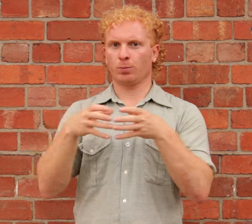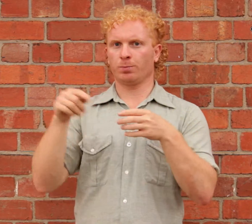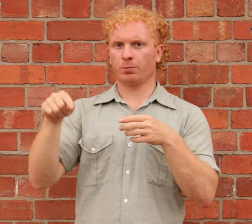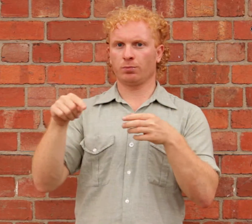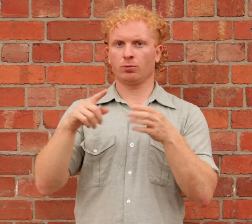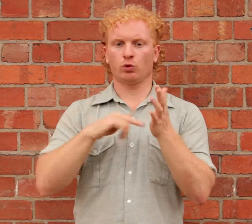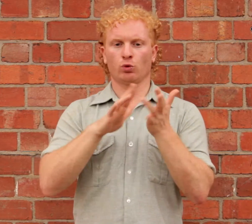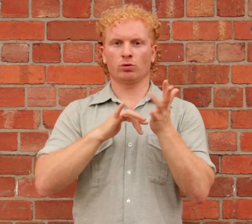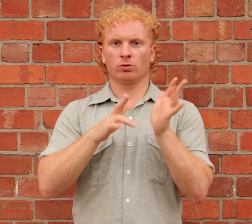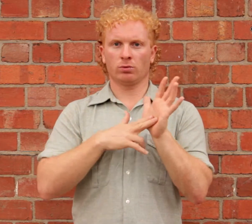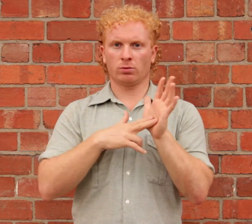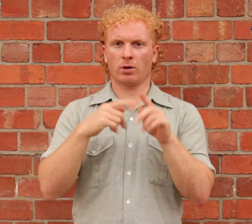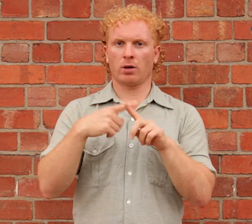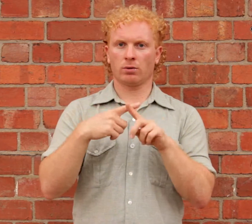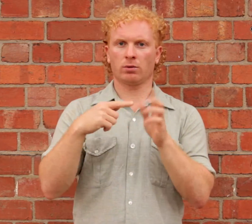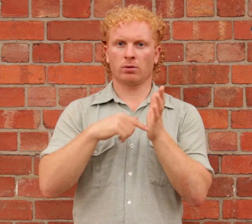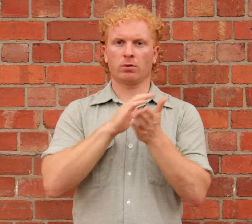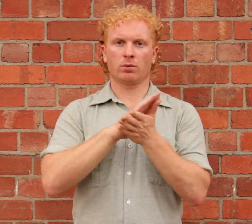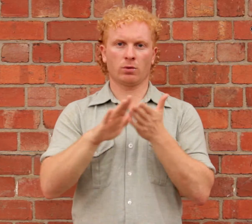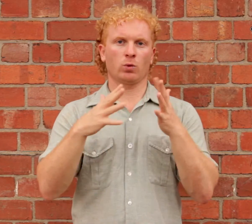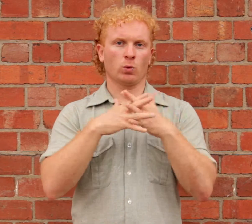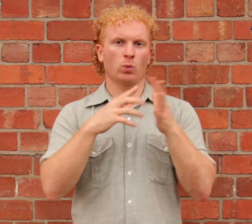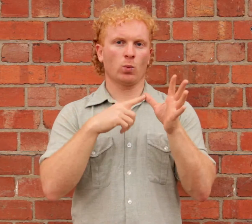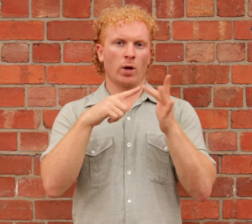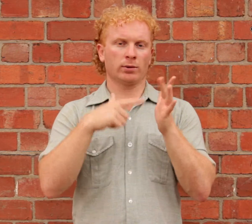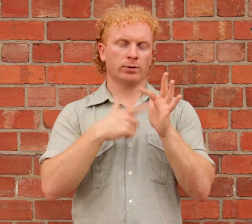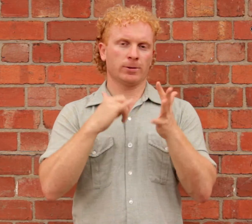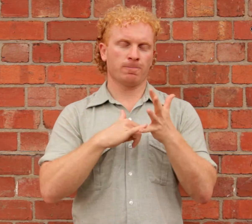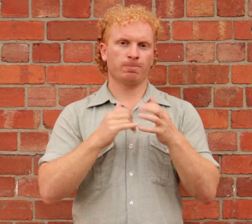by Johnson+Thwaites.